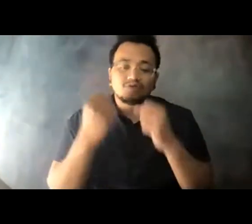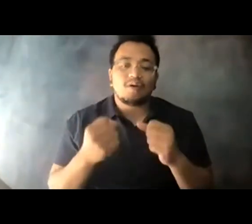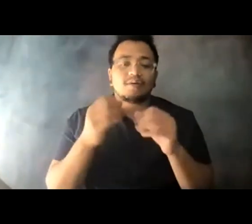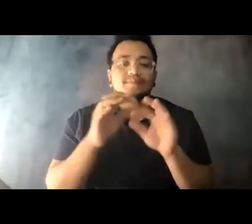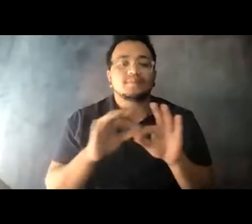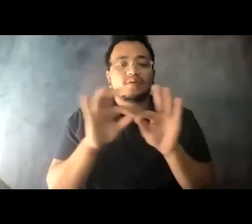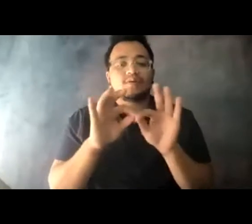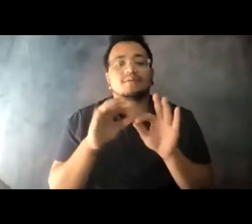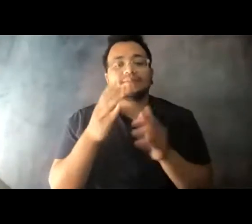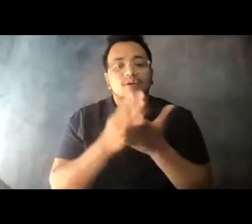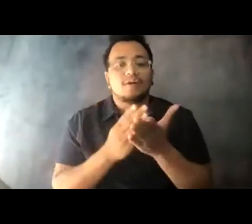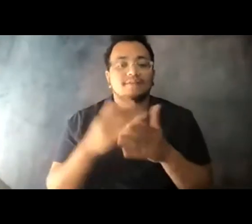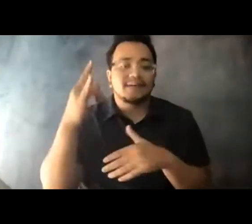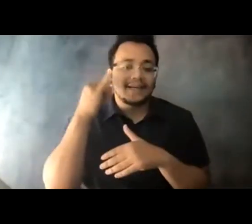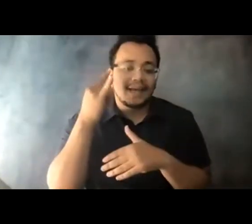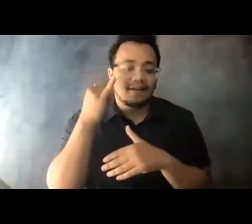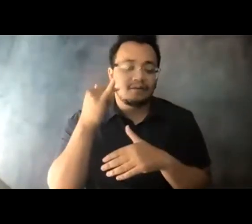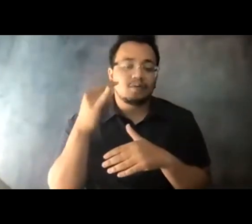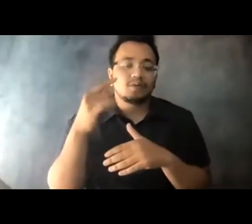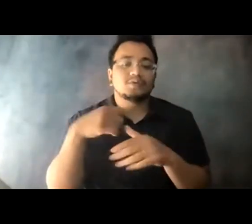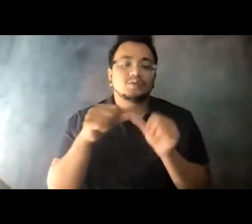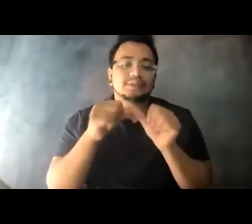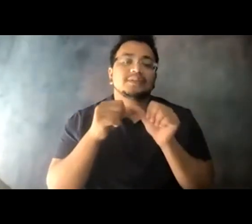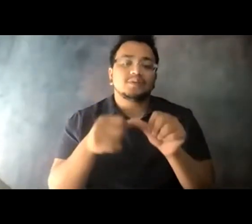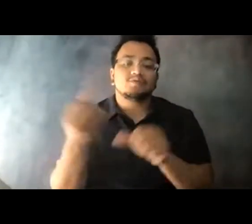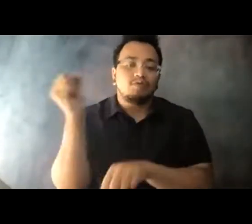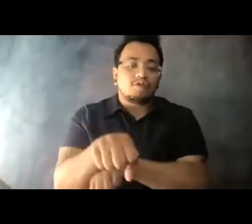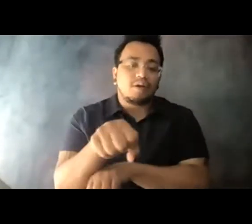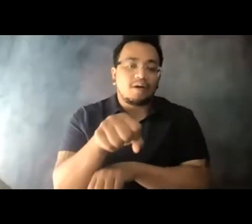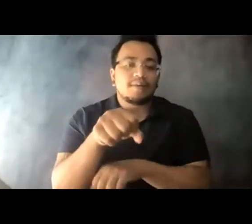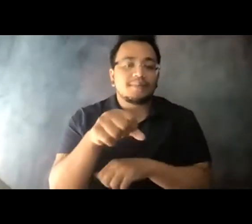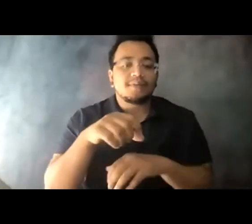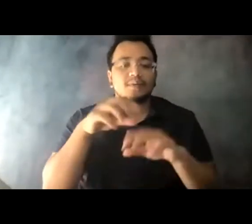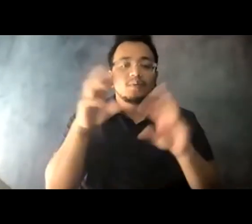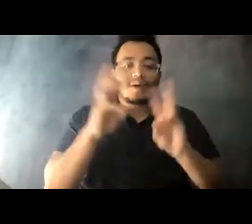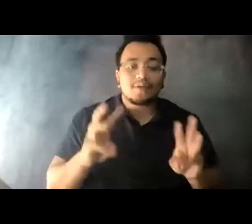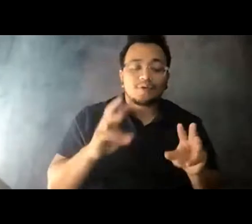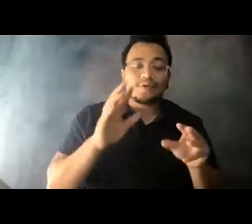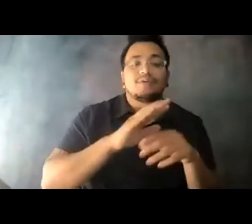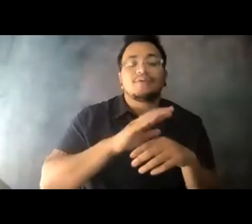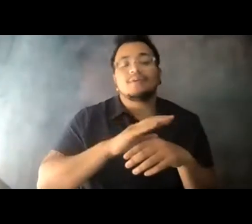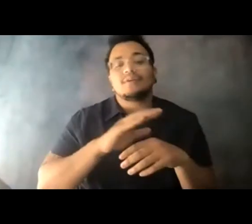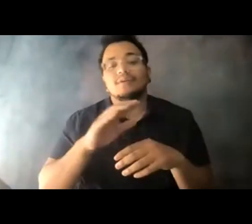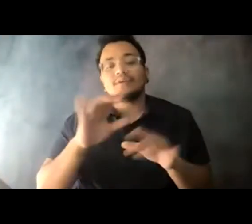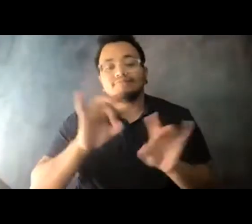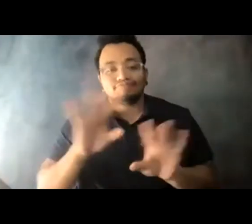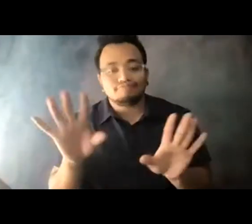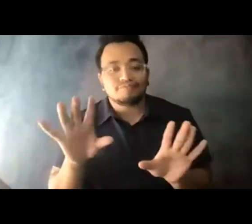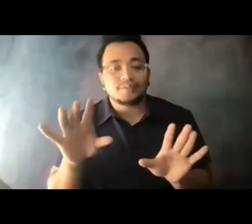has become more and more acute this summer. 14:09:02 California imposed a requirement for all transit bus fleets to go to an electric